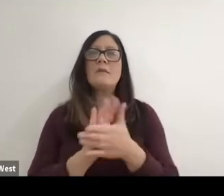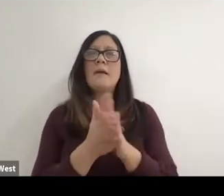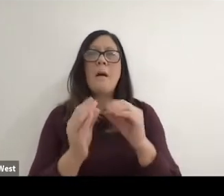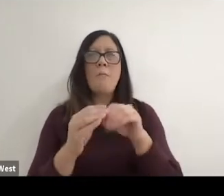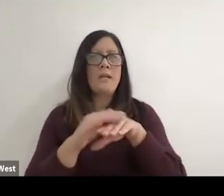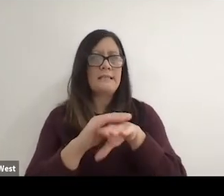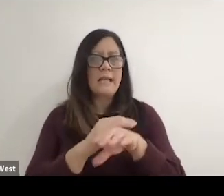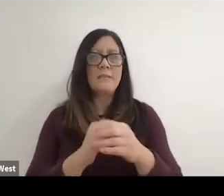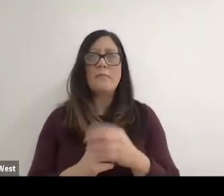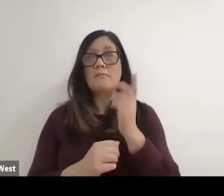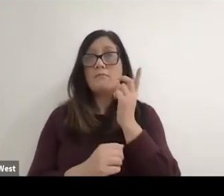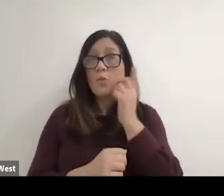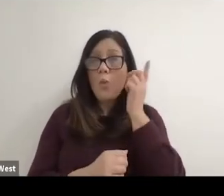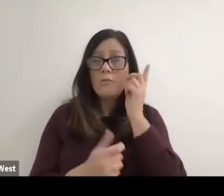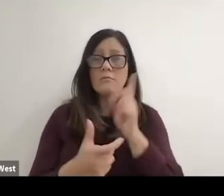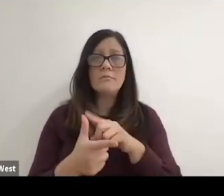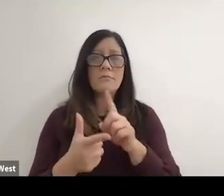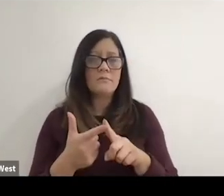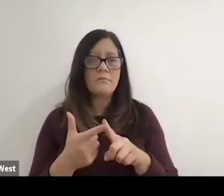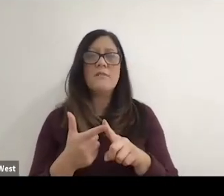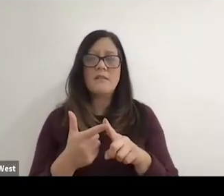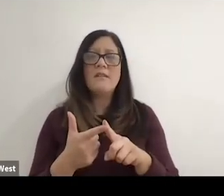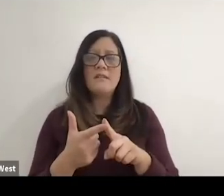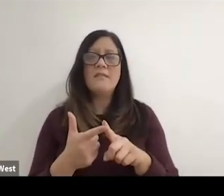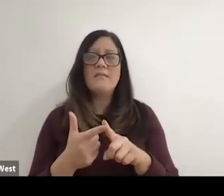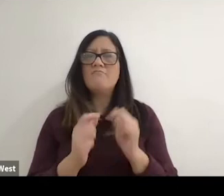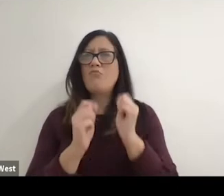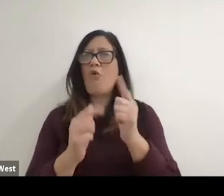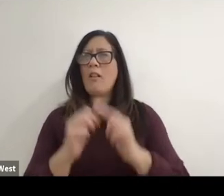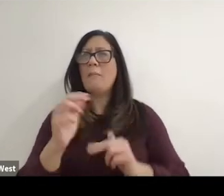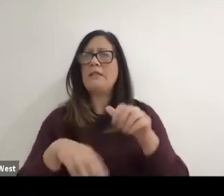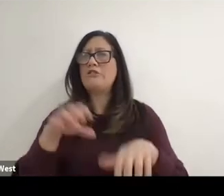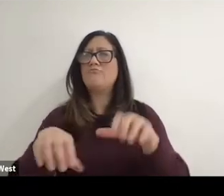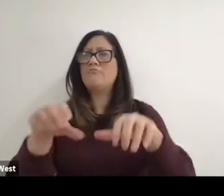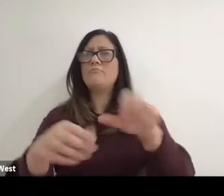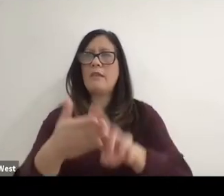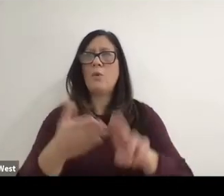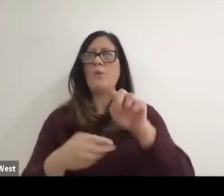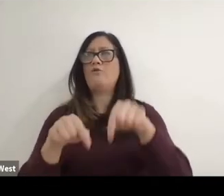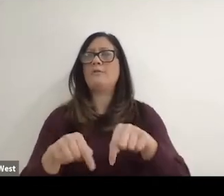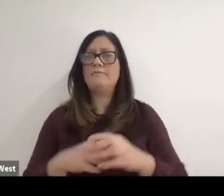but the residents halls and the. All of the buildings at the University,